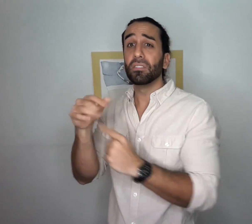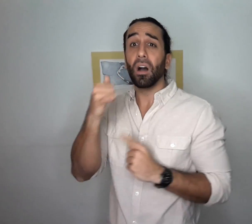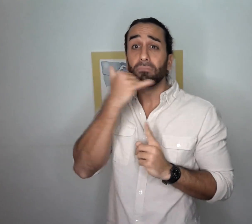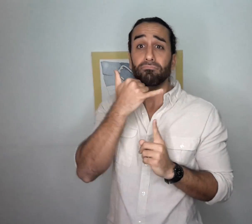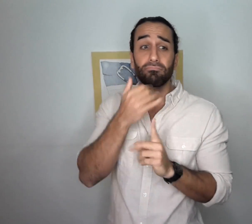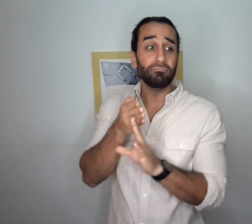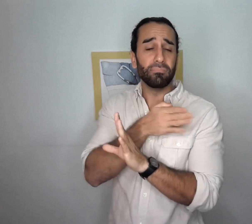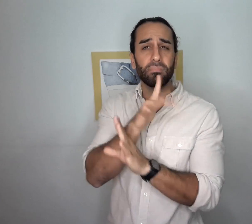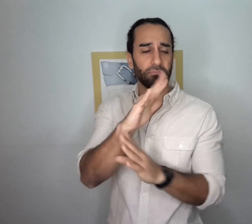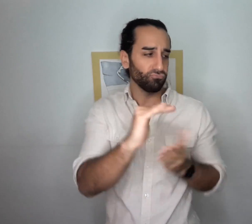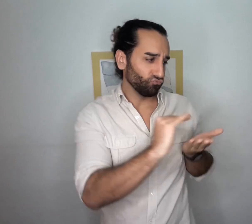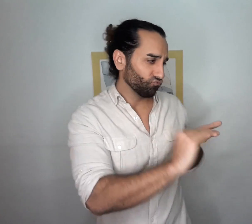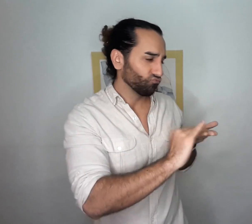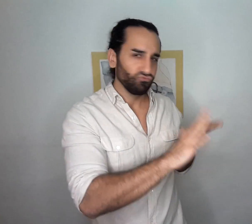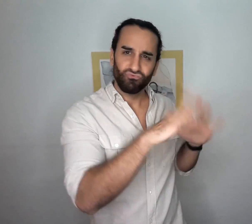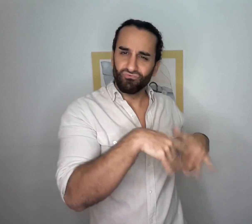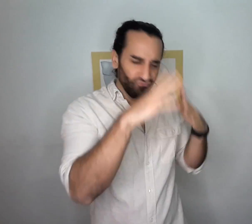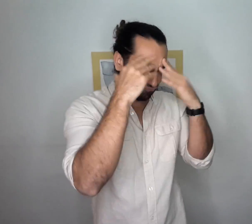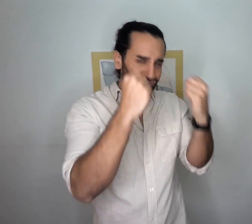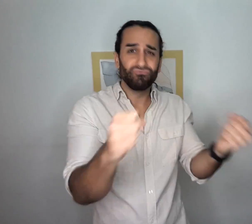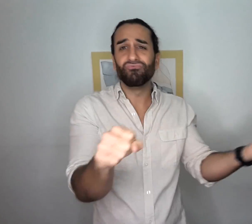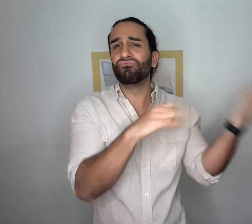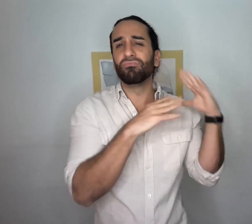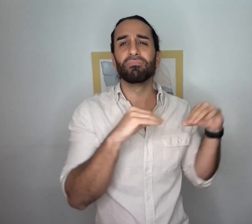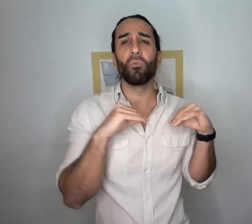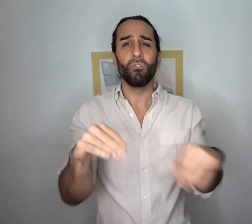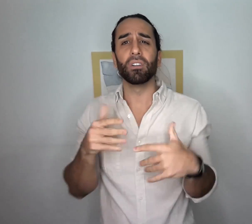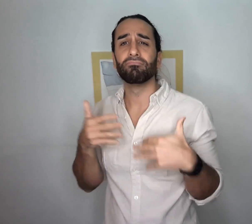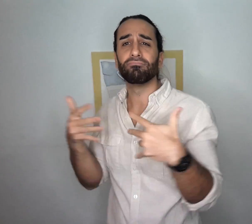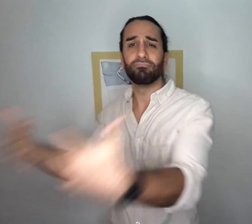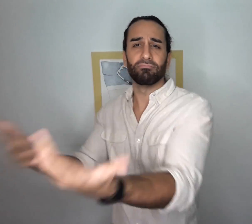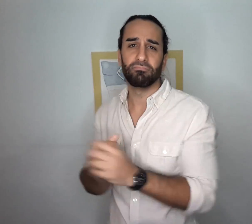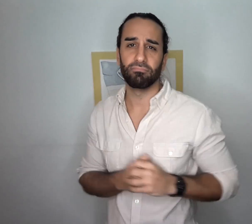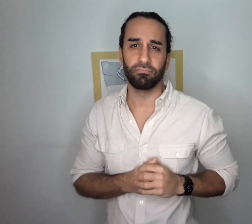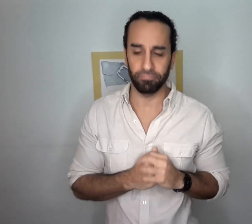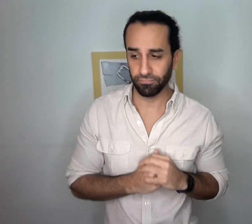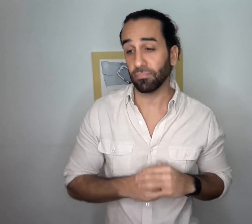while at the same time forgiving your past self And continuing to move forward.